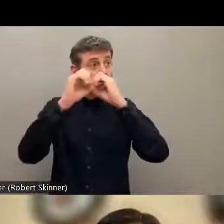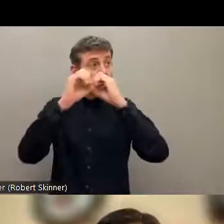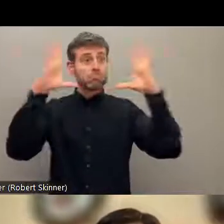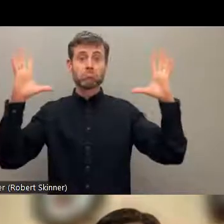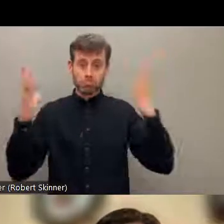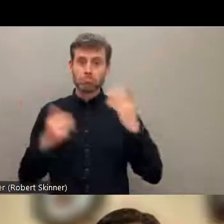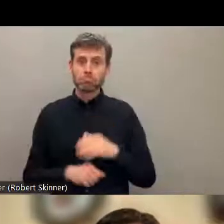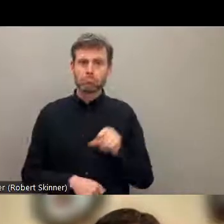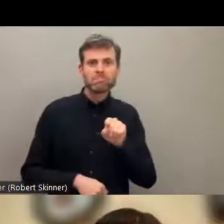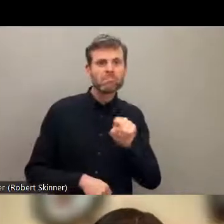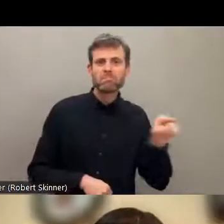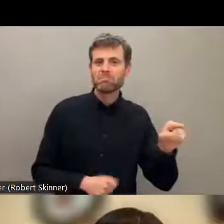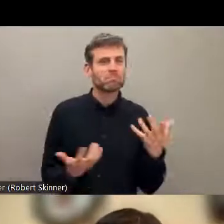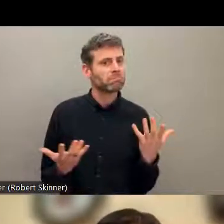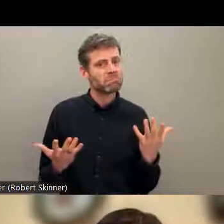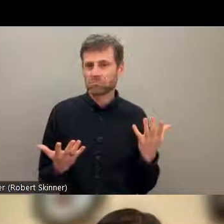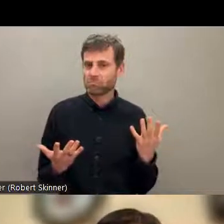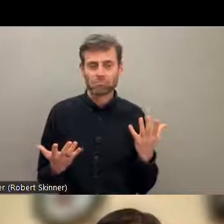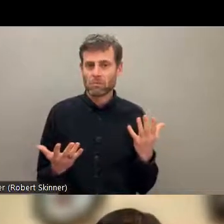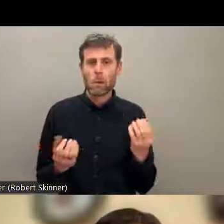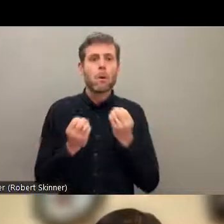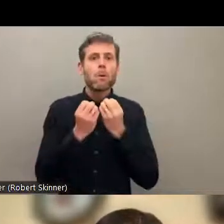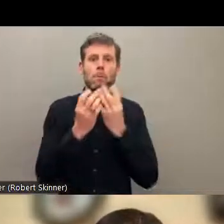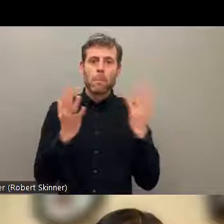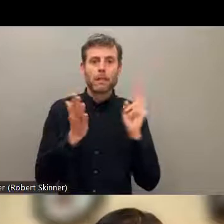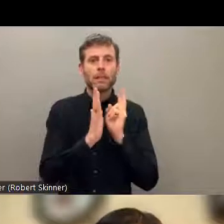people were very much shocked by the sudden lockdown